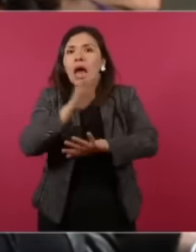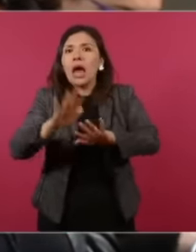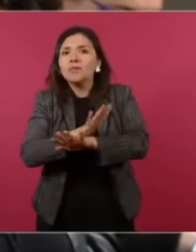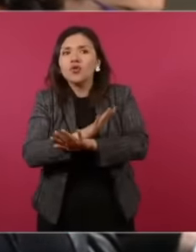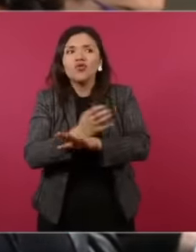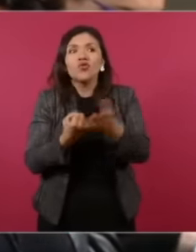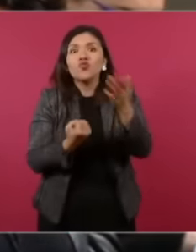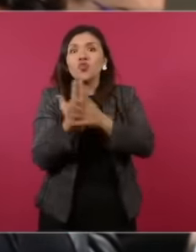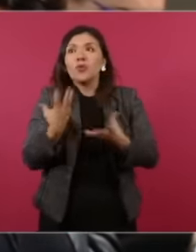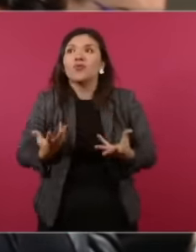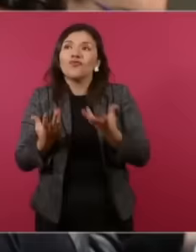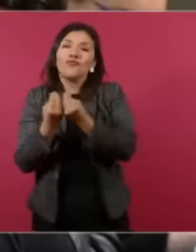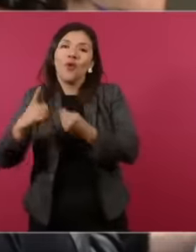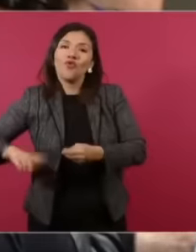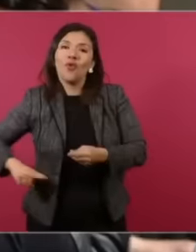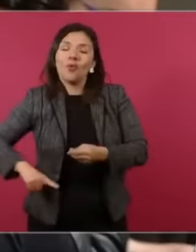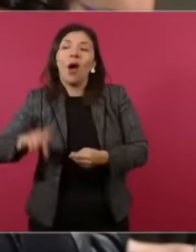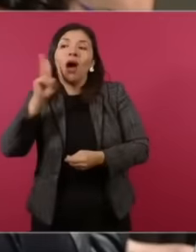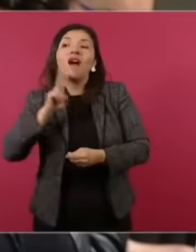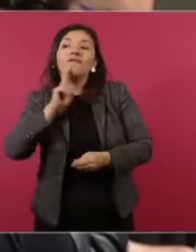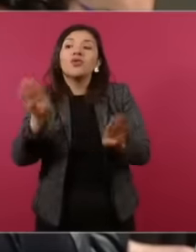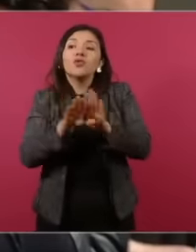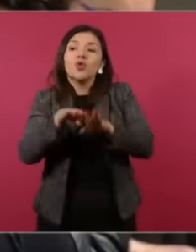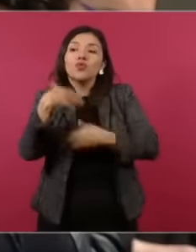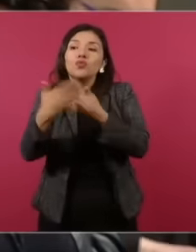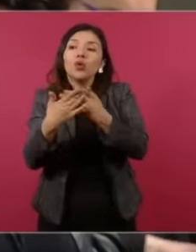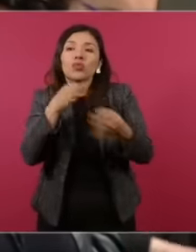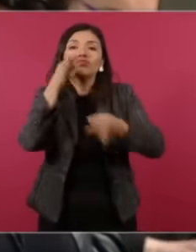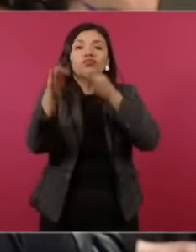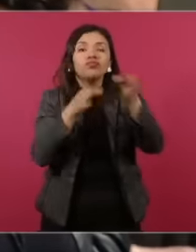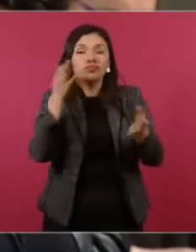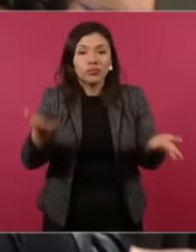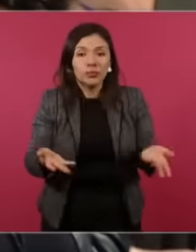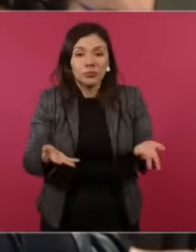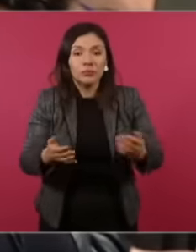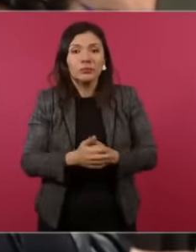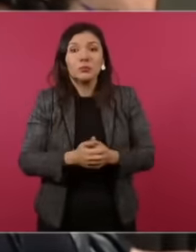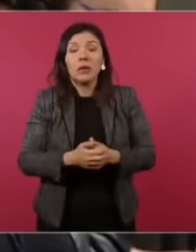new ruler to see how they are going to do with advertising and they are firing critical reporters.